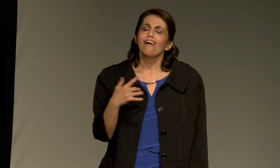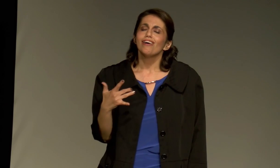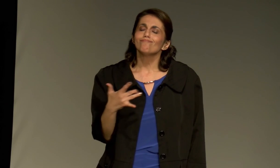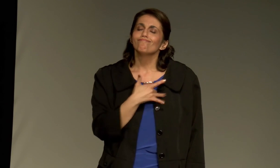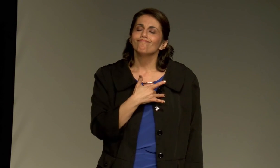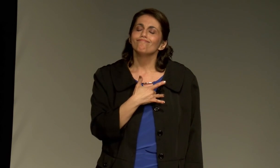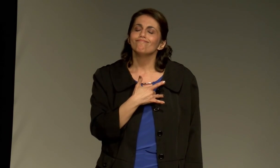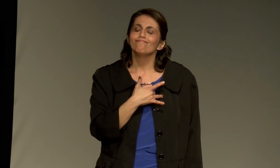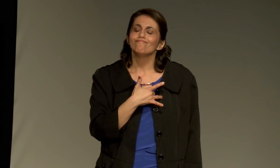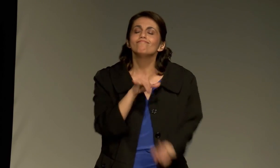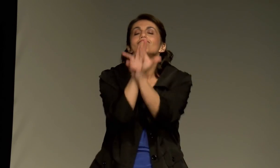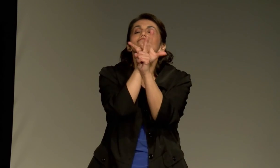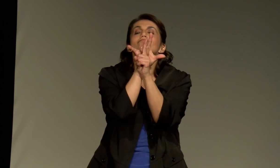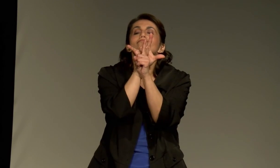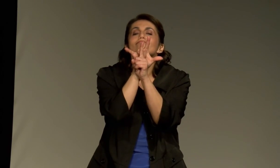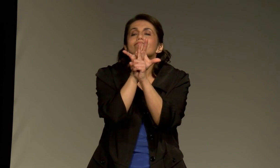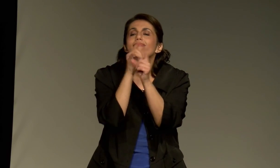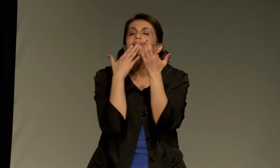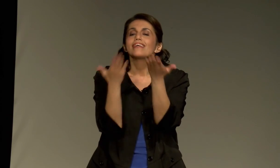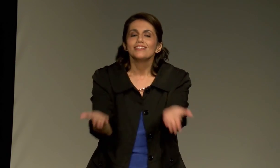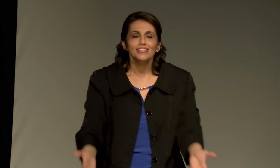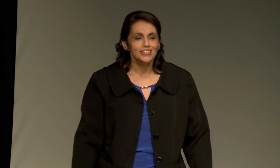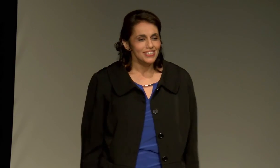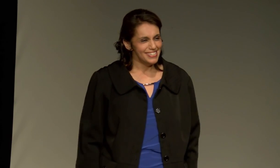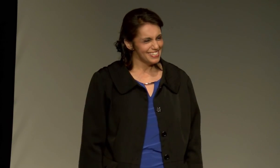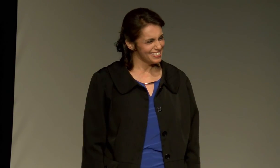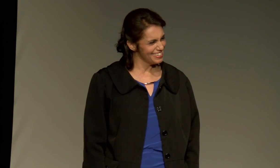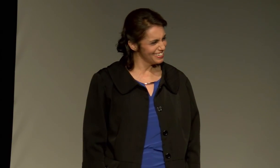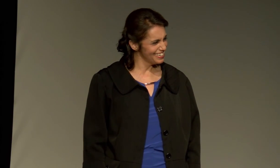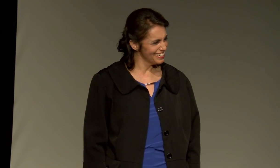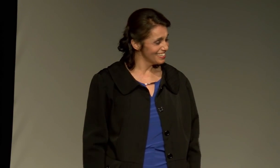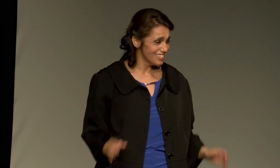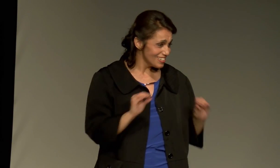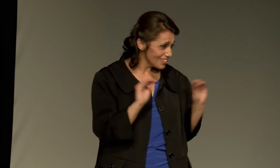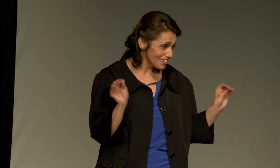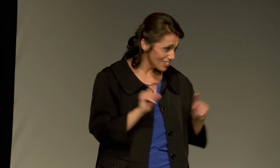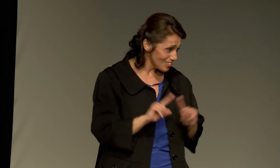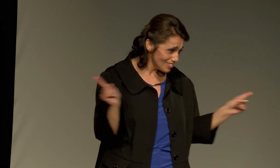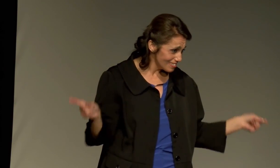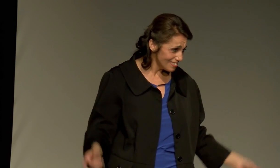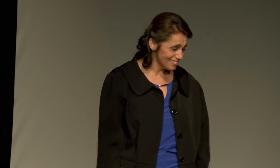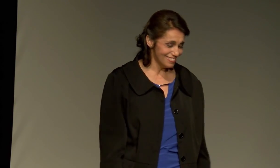They saw me no differently, and I loved it, and thanked that person.